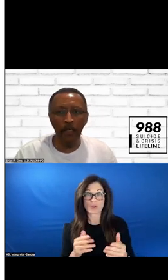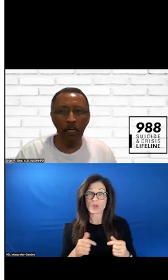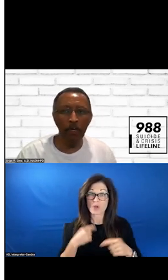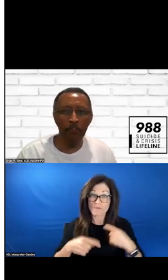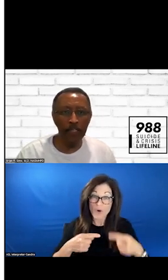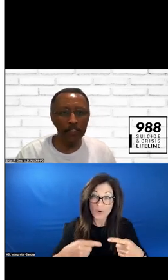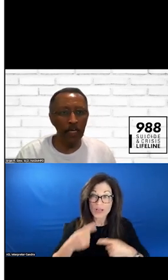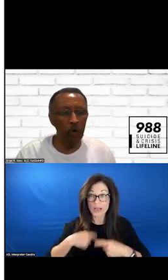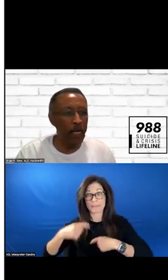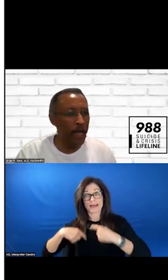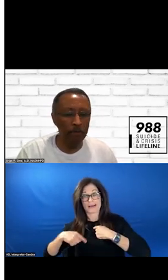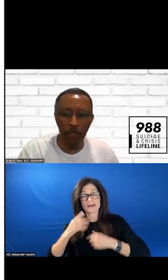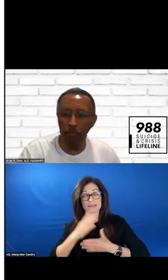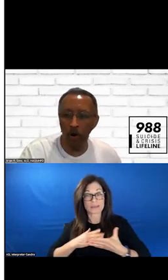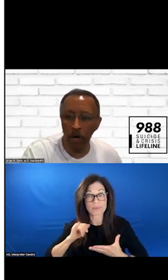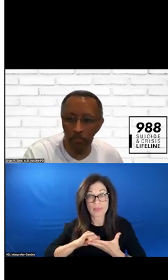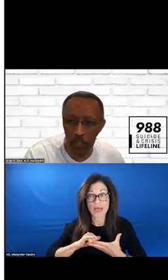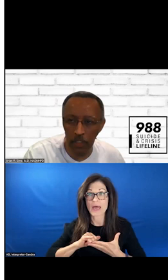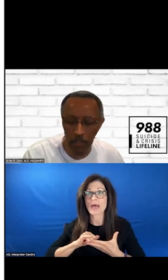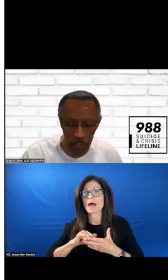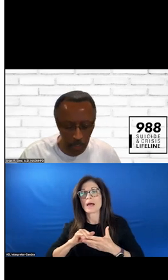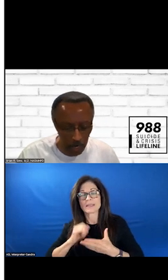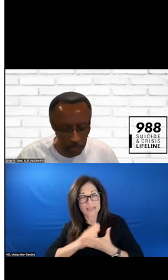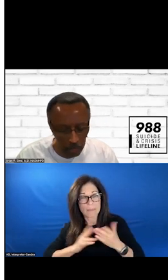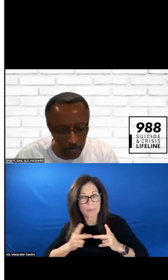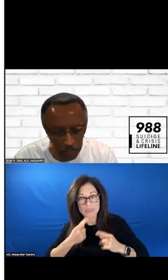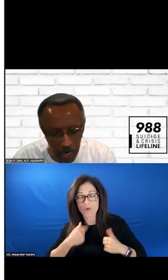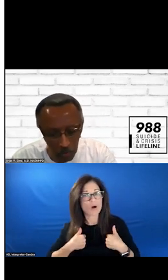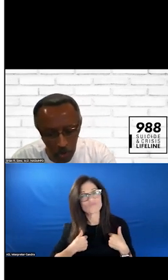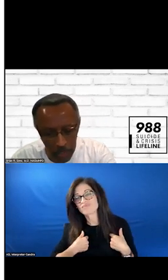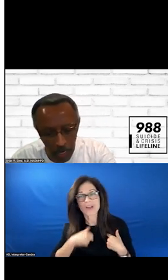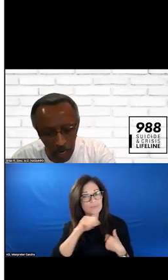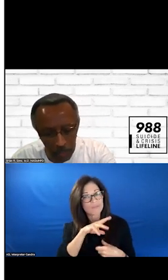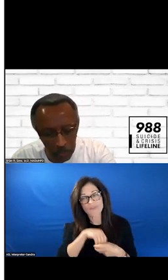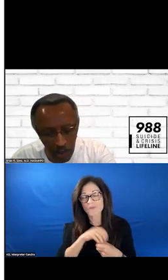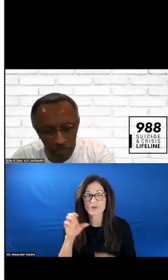SOME OF YOU SAID I HAVE NOT BEEN APART OF THE CRISIS NETWORK SO I